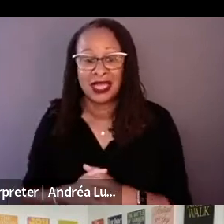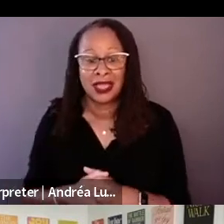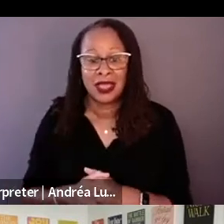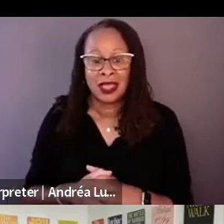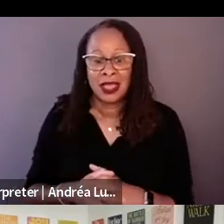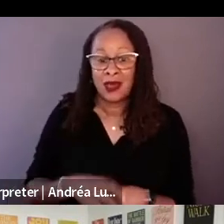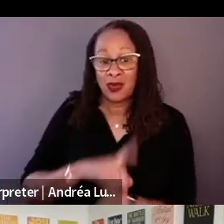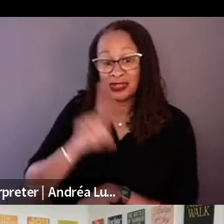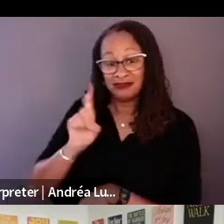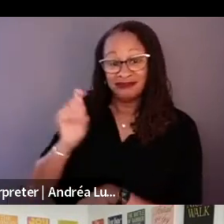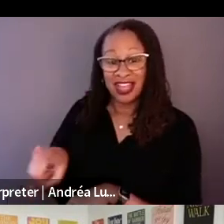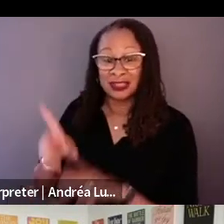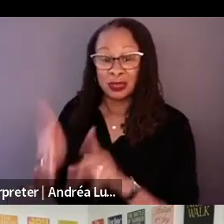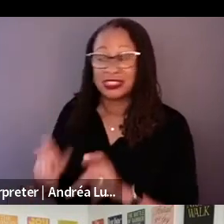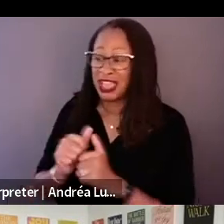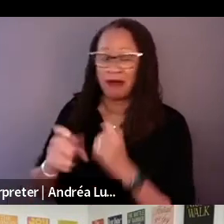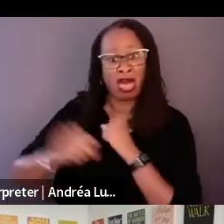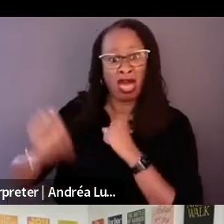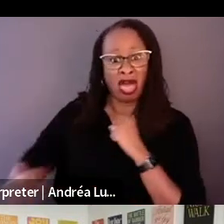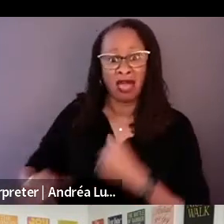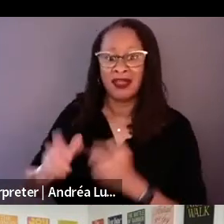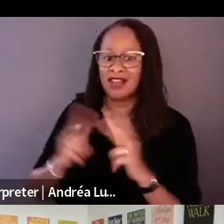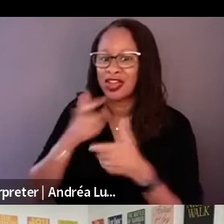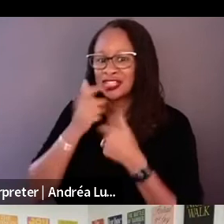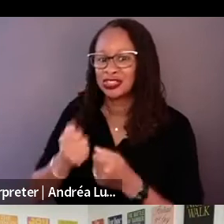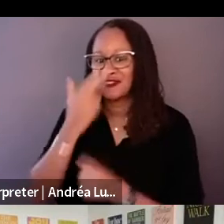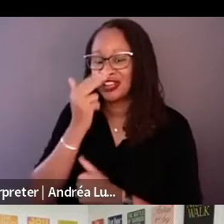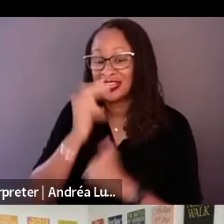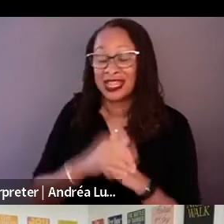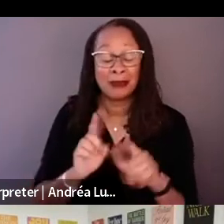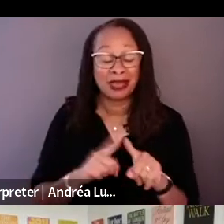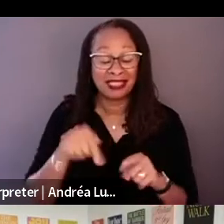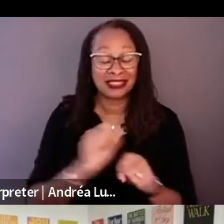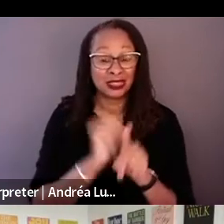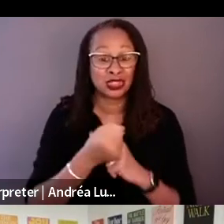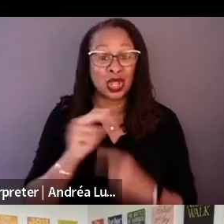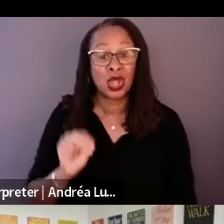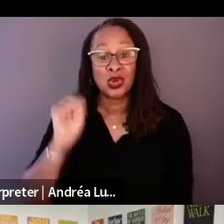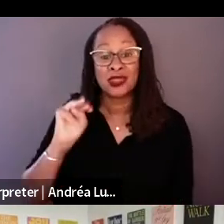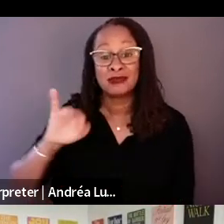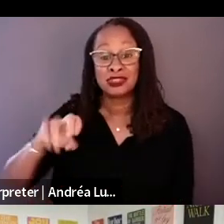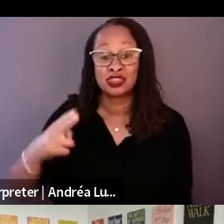Here you would ask people in northern Michigan to tell me ability your regrets in life, and they're